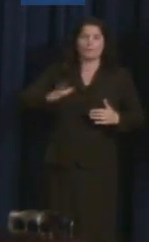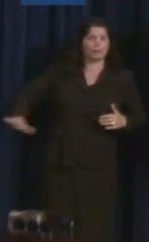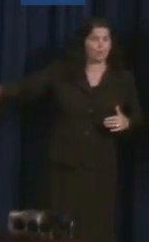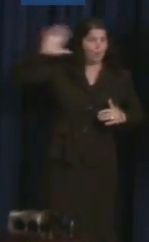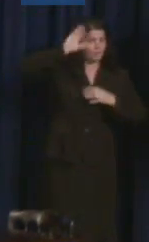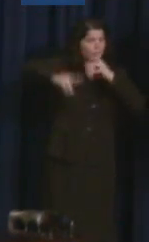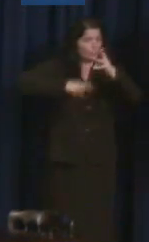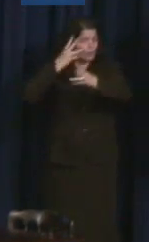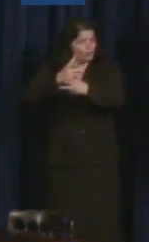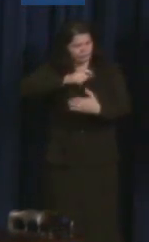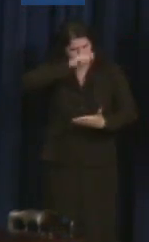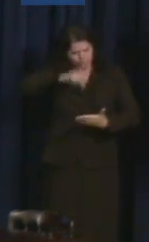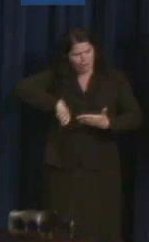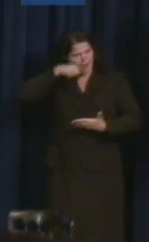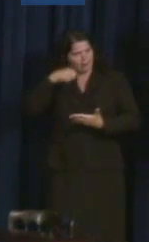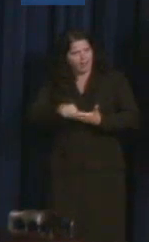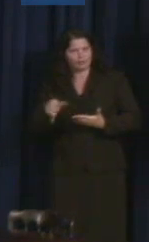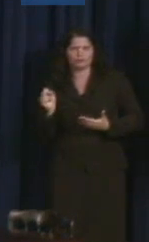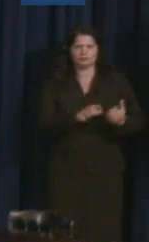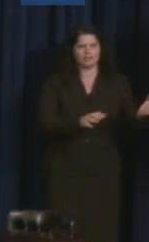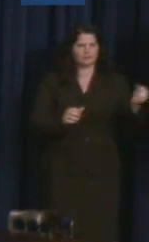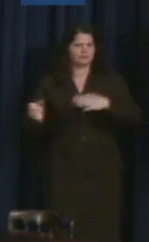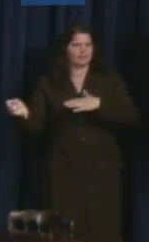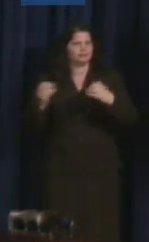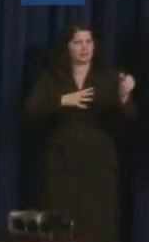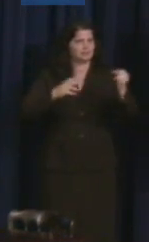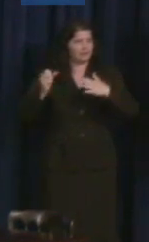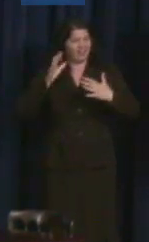through letters to their younger selves. Sandy.